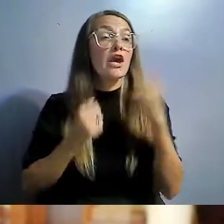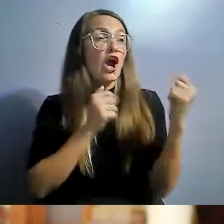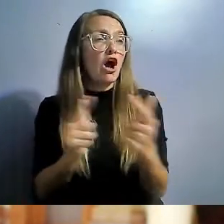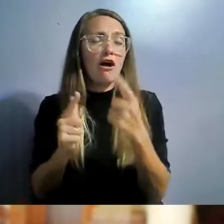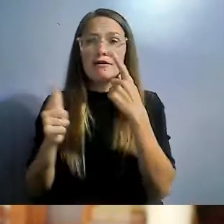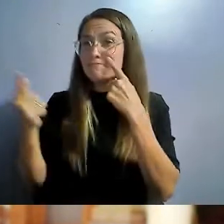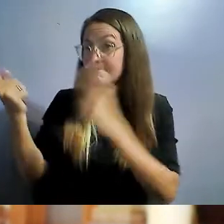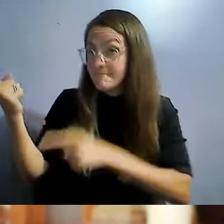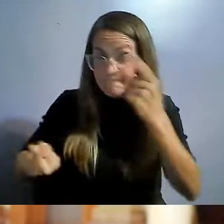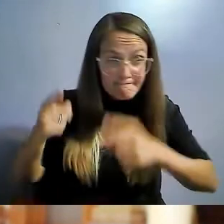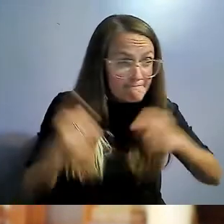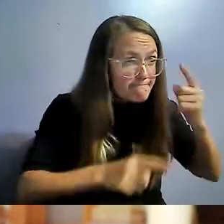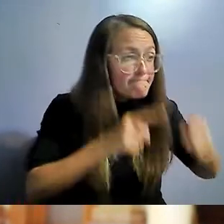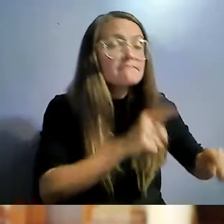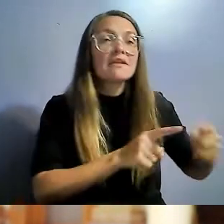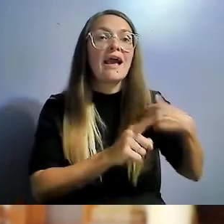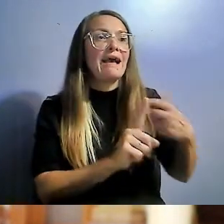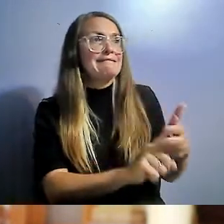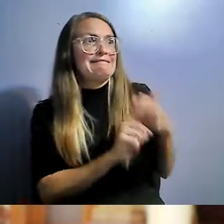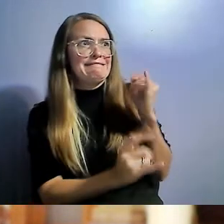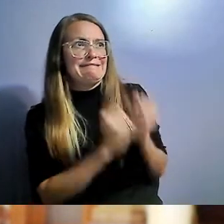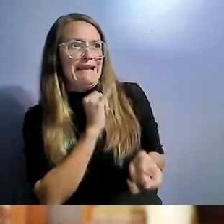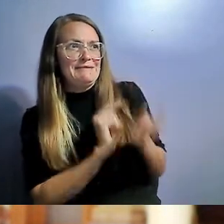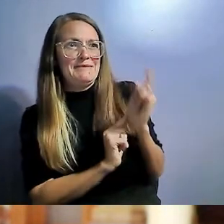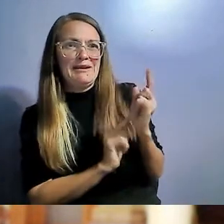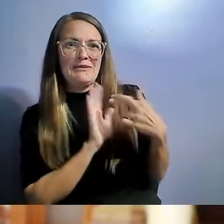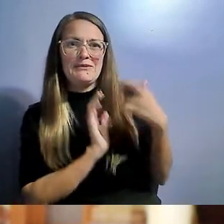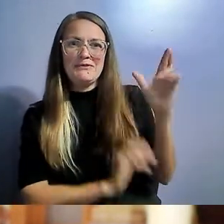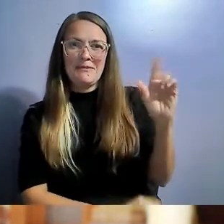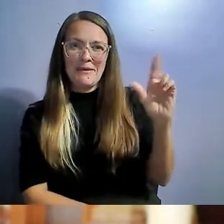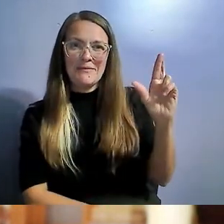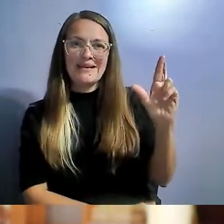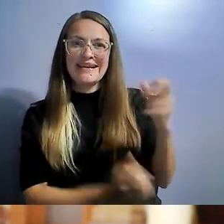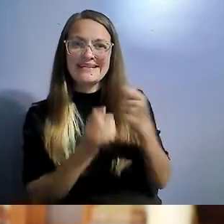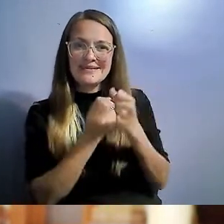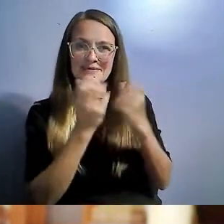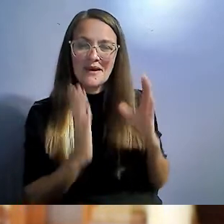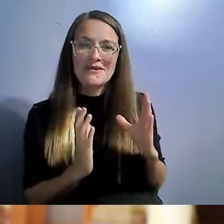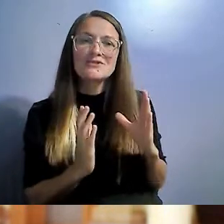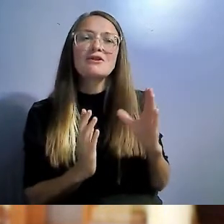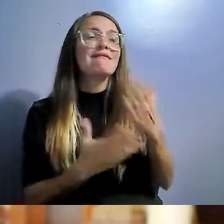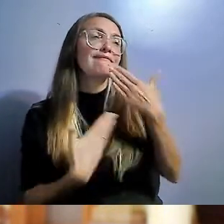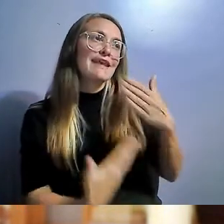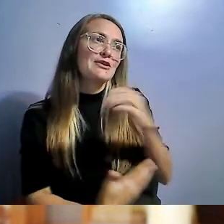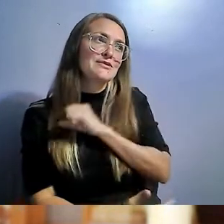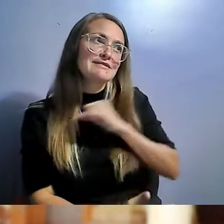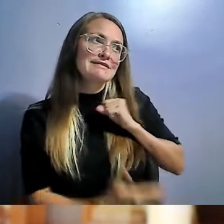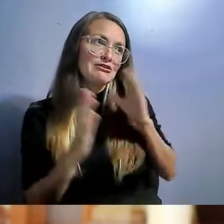I secured a Republican senator sponsor at the last minute. Thank you Senator Cornyn and we thought we were good.